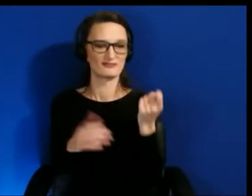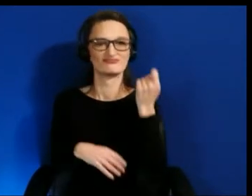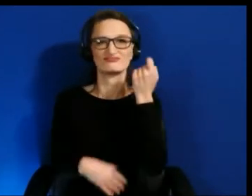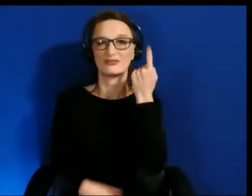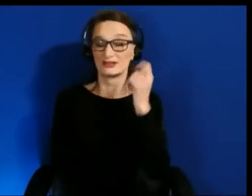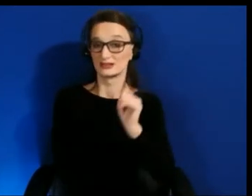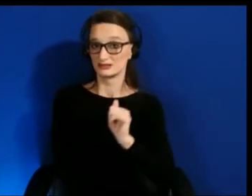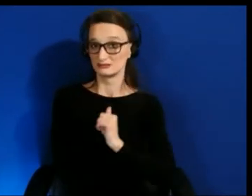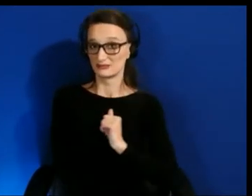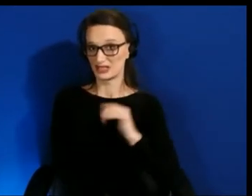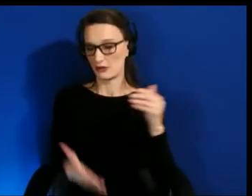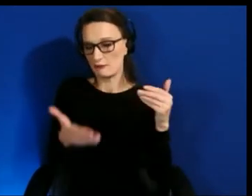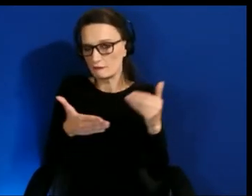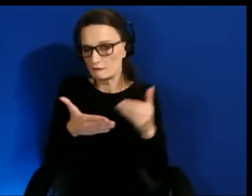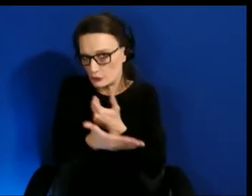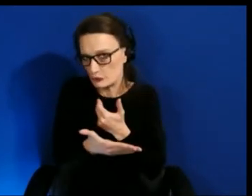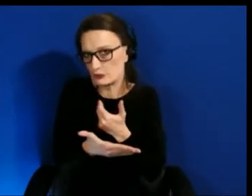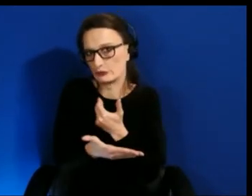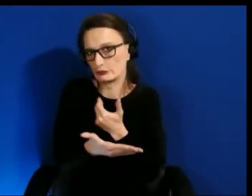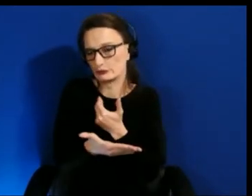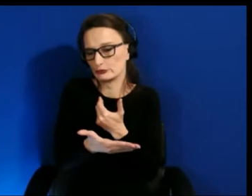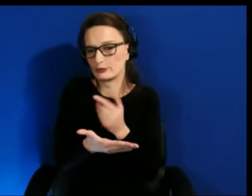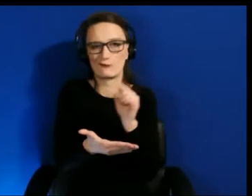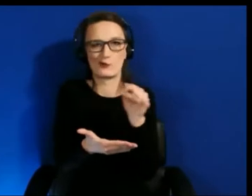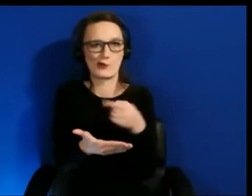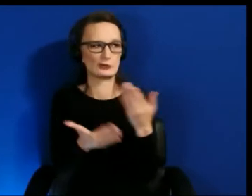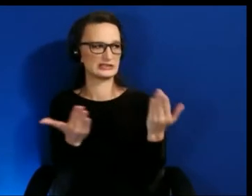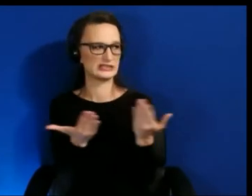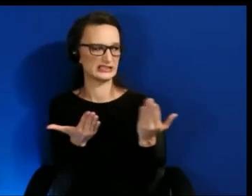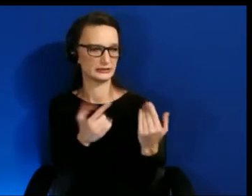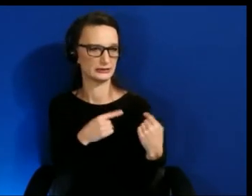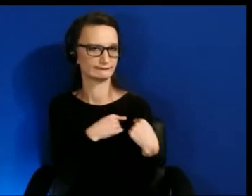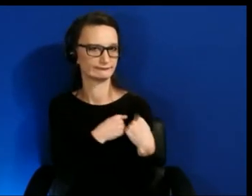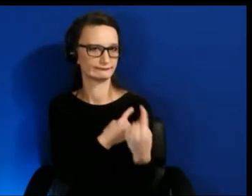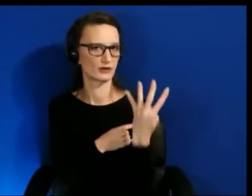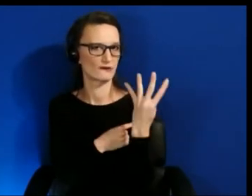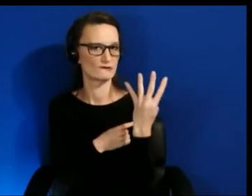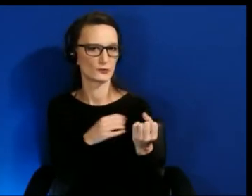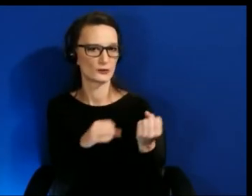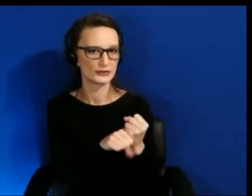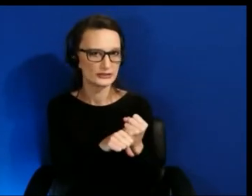I mean, I've been in the space for the last four years.